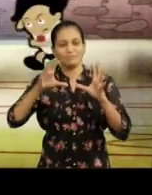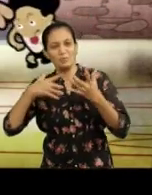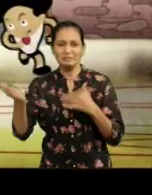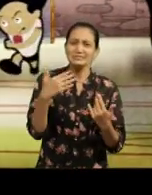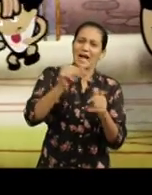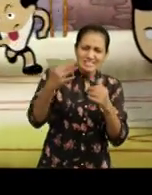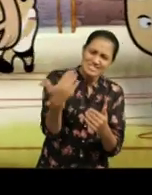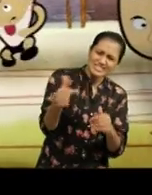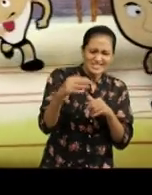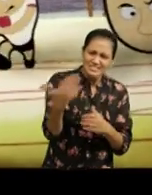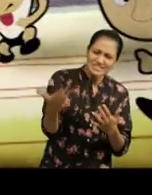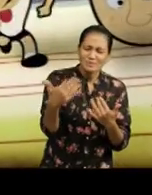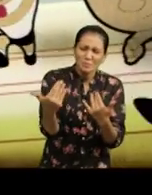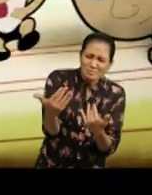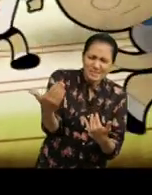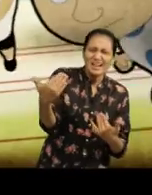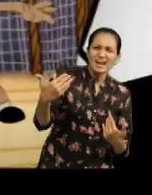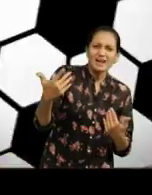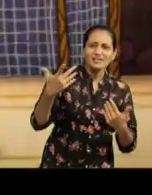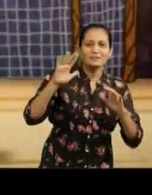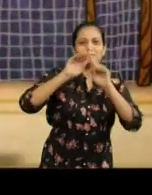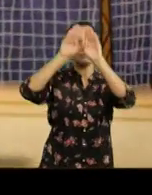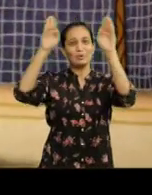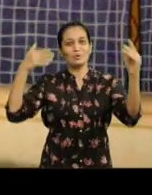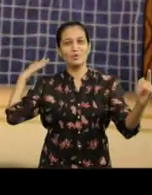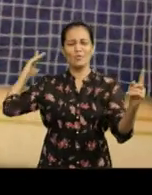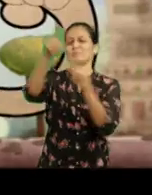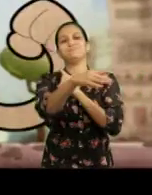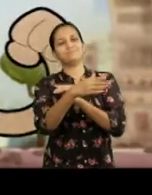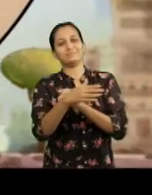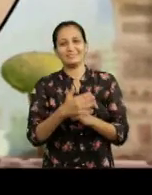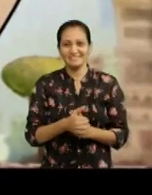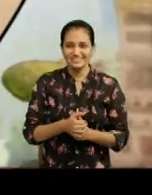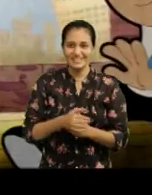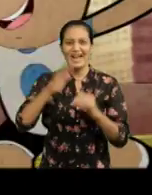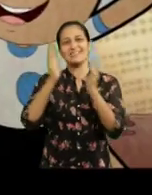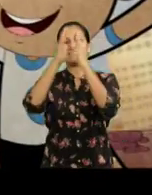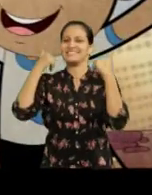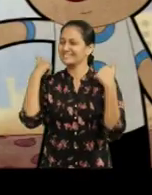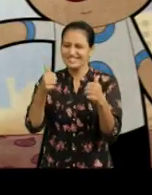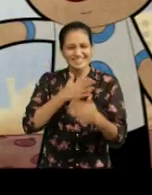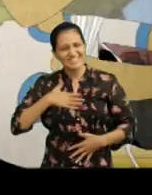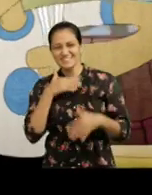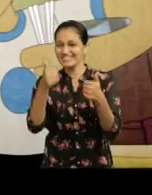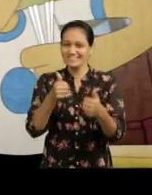Come on Ajay… come on come on….. Goal…Yes. Bhaiyaa….,